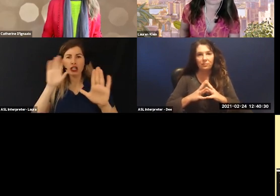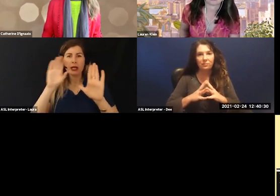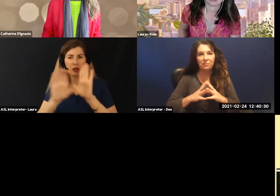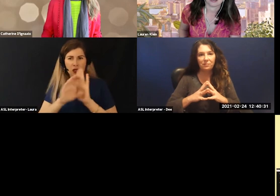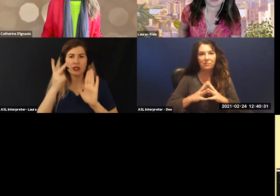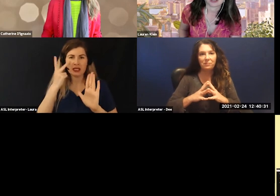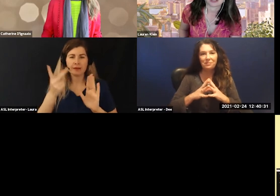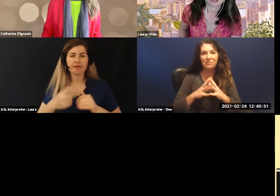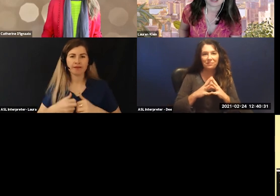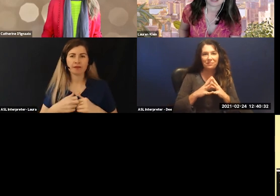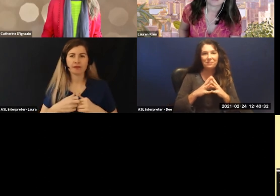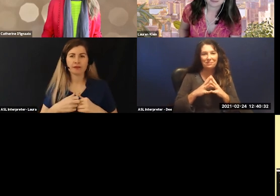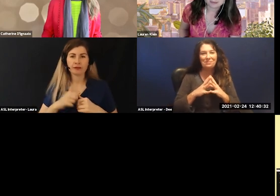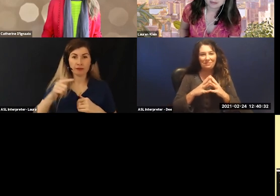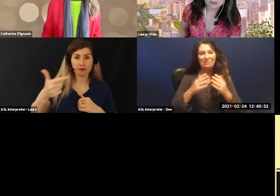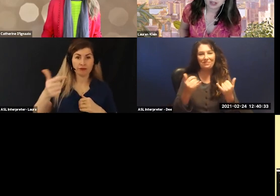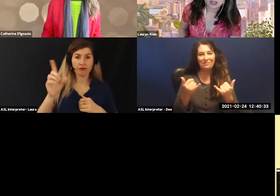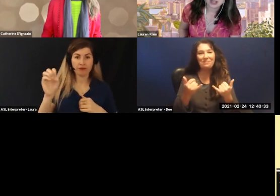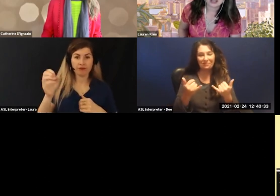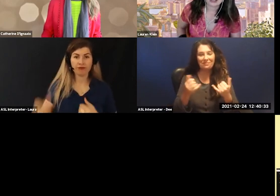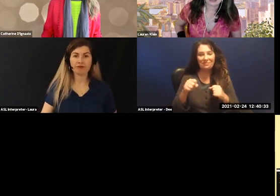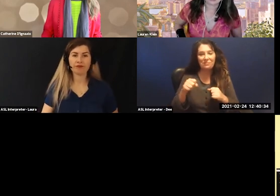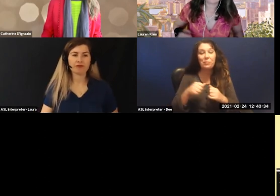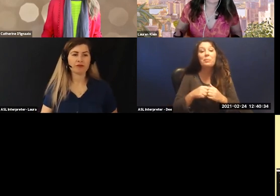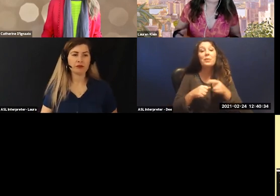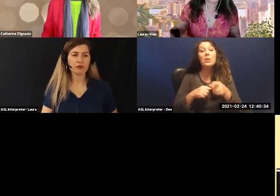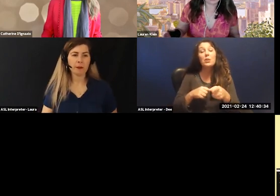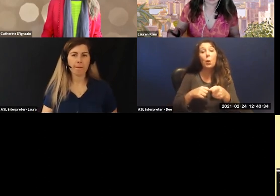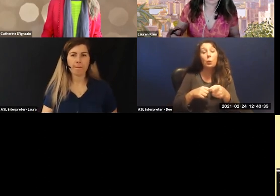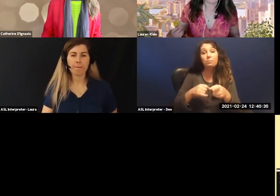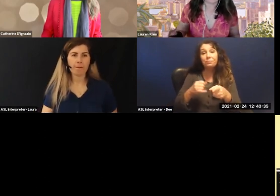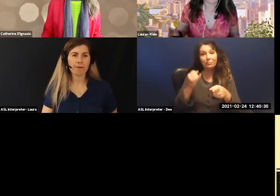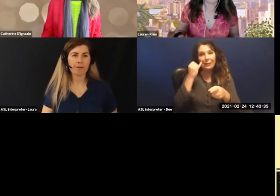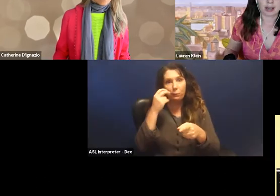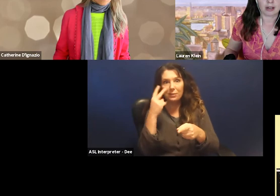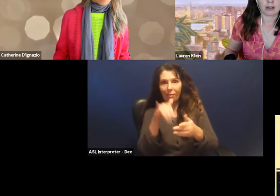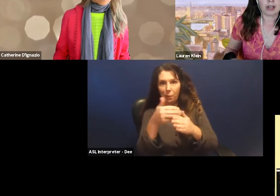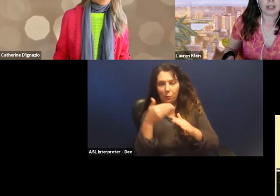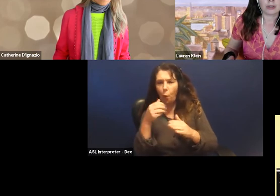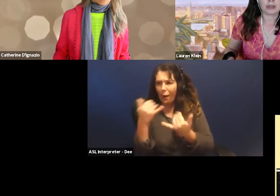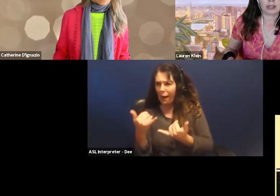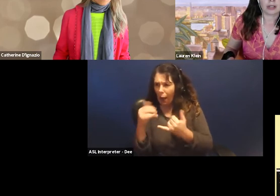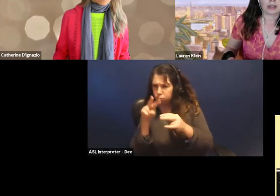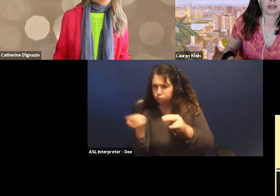it on the screen as well. And, you know, if you're if you have washed it if you're watching it now, you will.